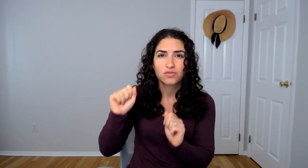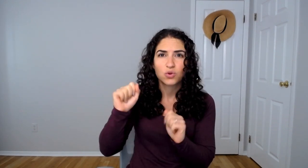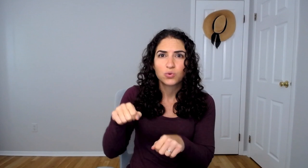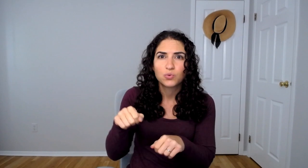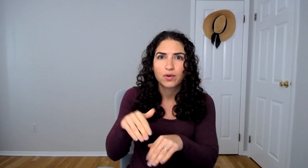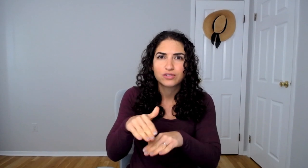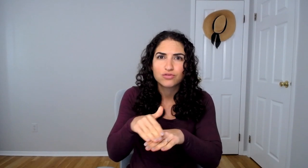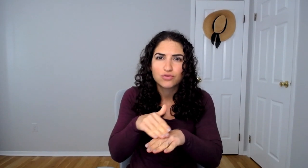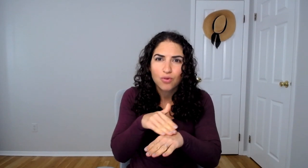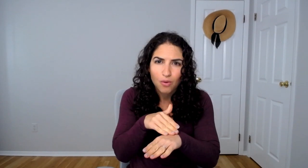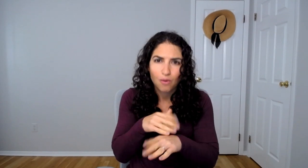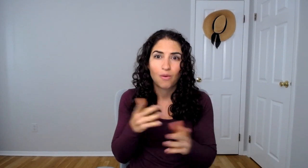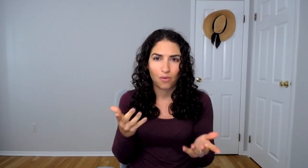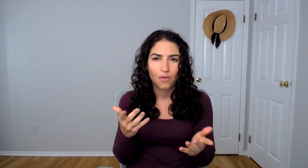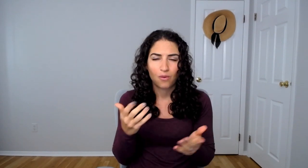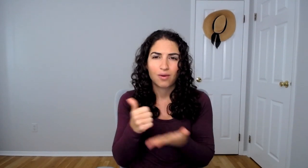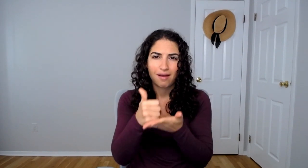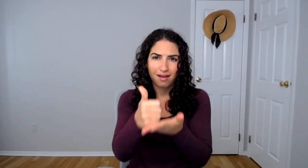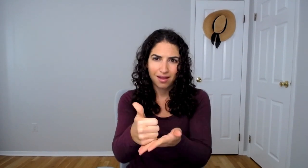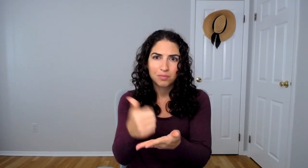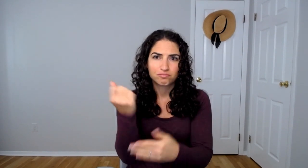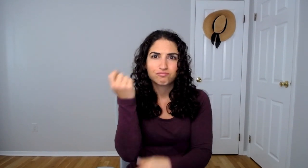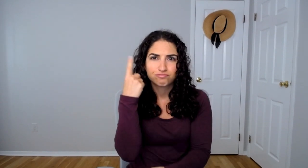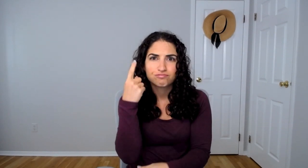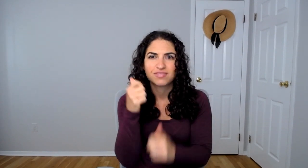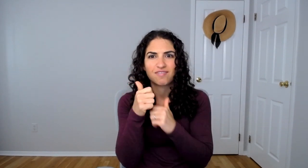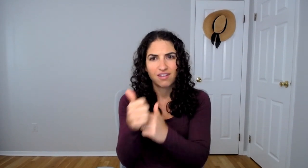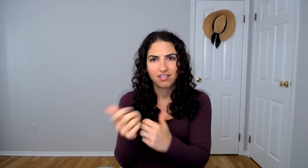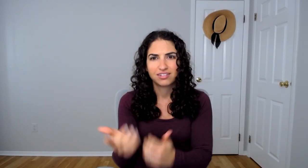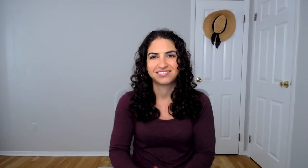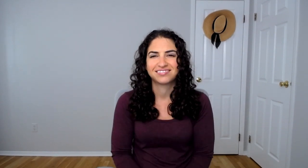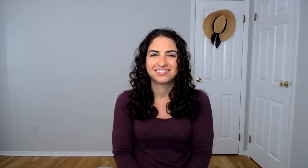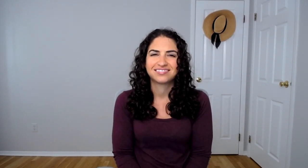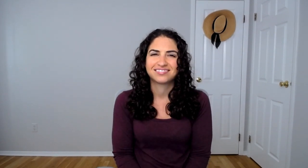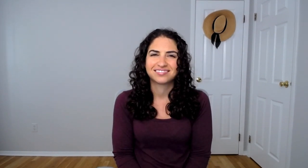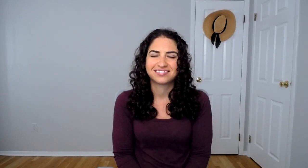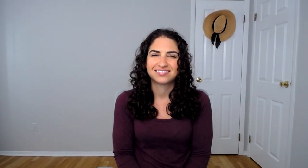You can slow down the video to help you understand and follow along.